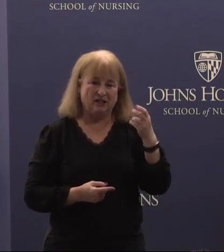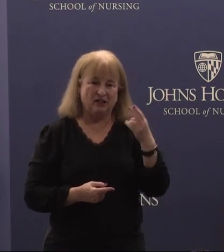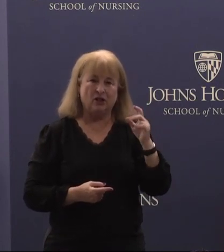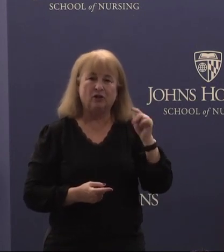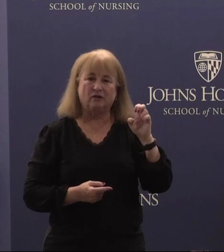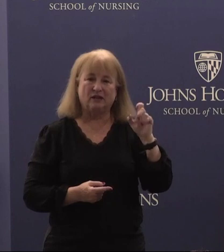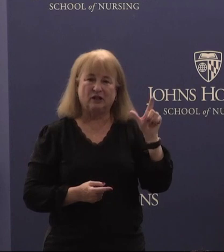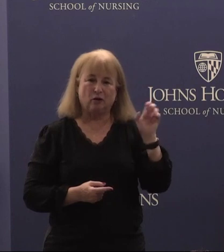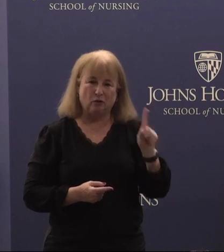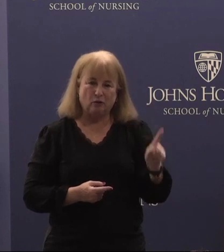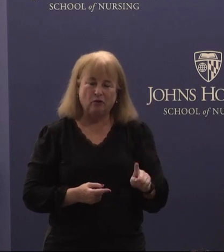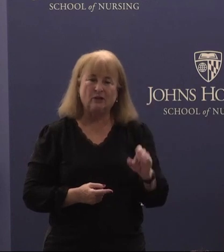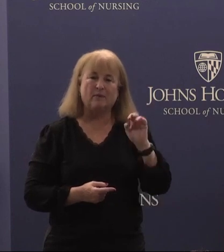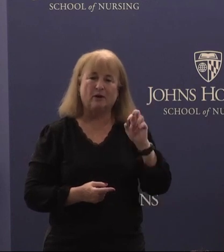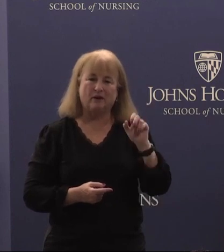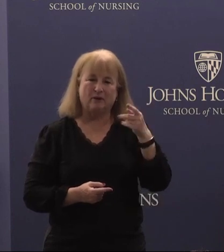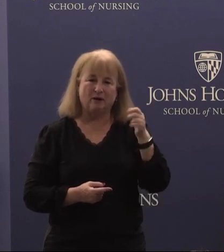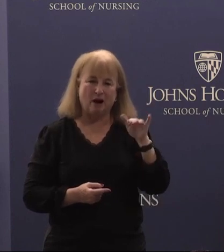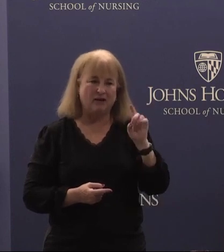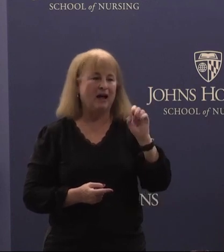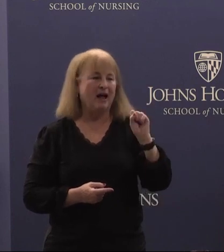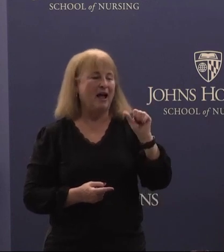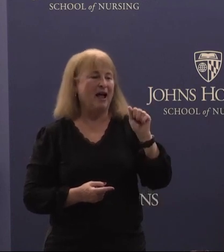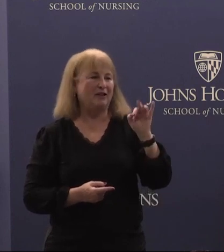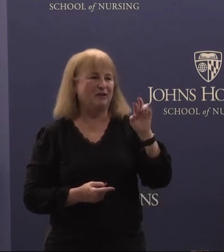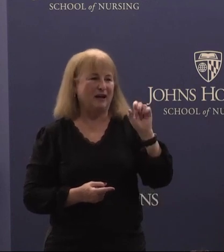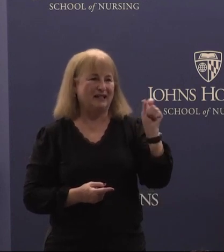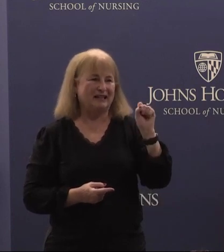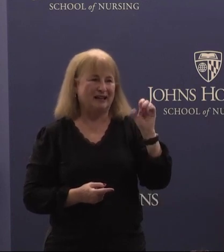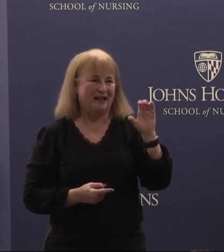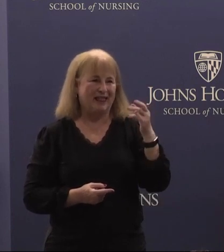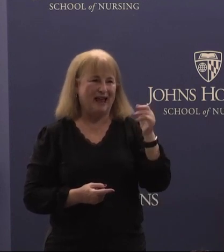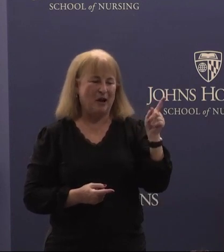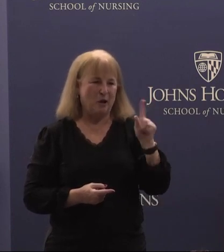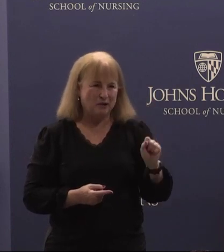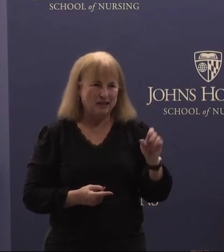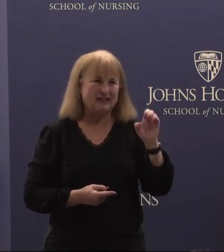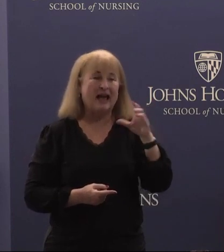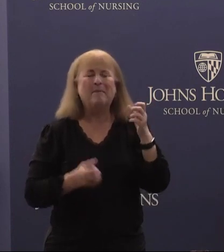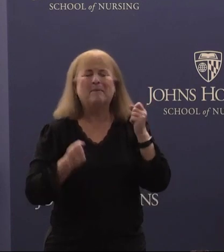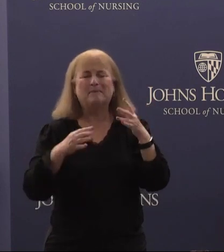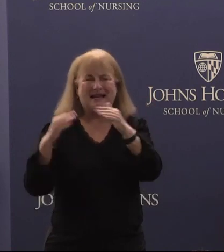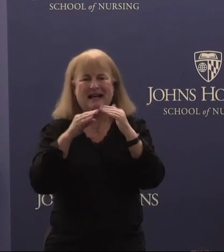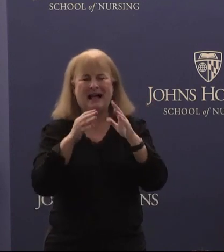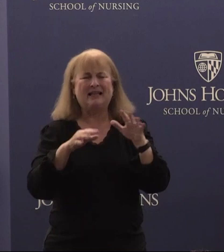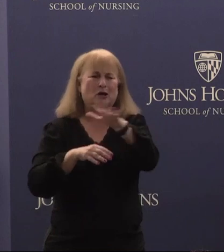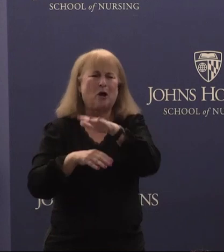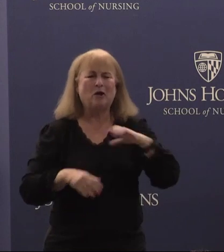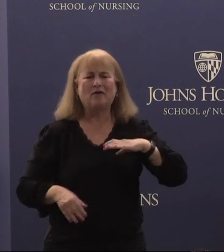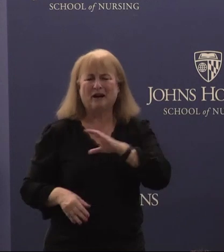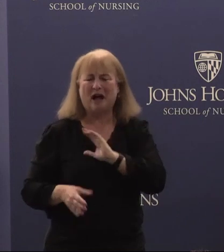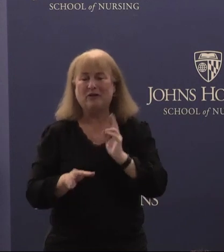Marie Bernard, Andreas Gho, and so many colleagues across Congress that I know are joining us today,